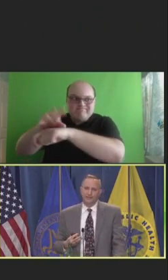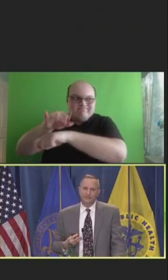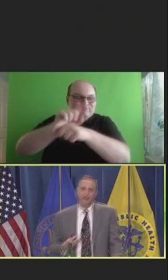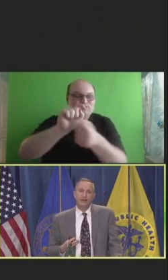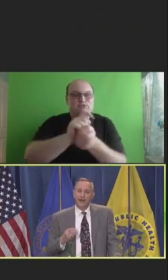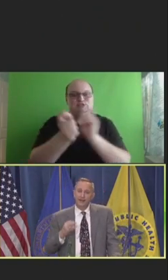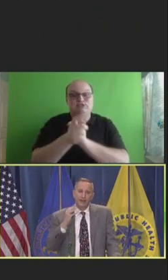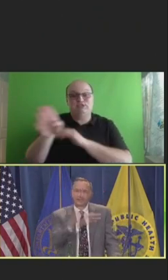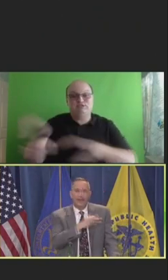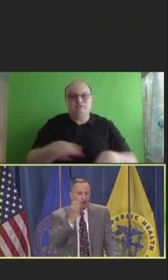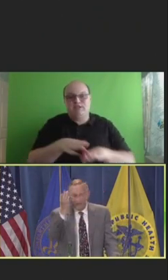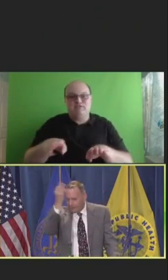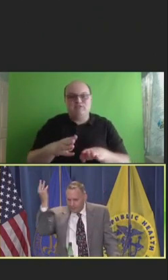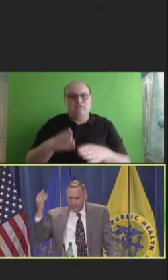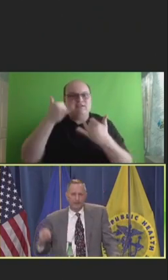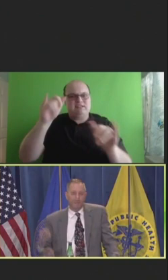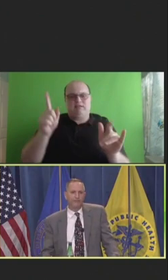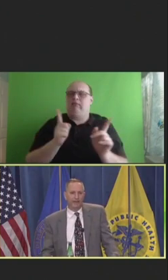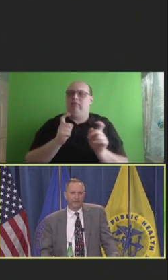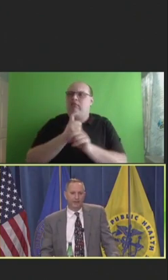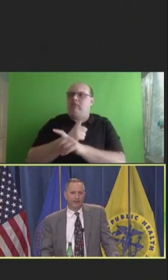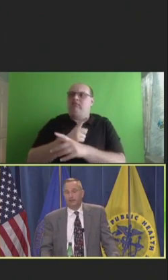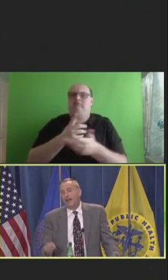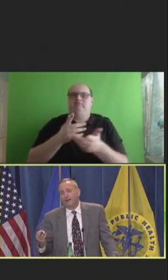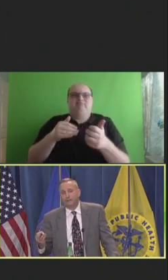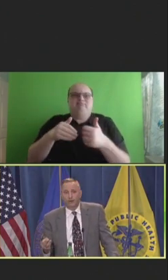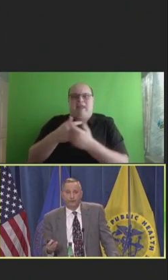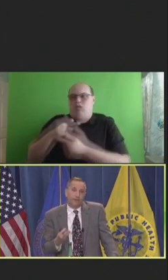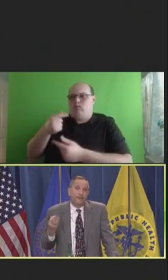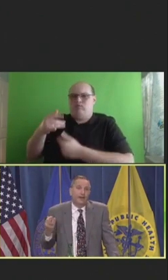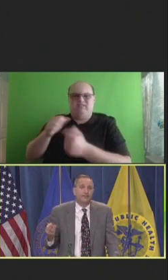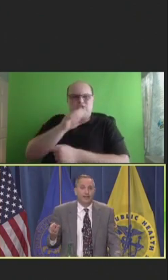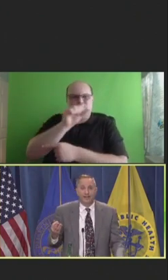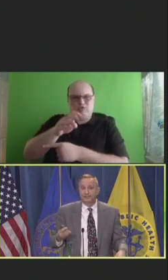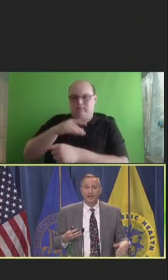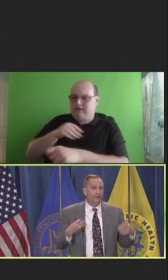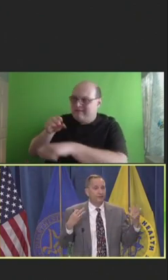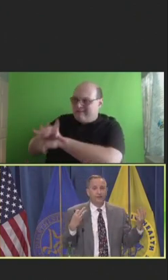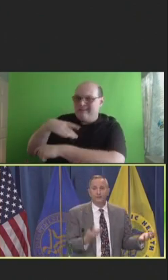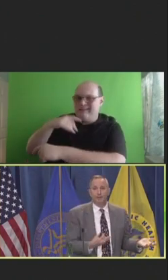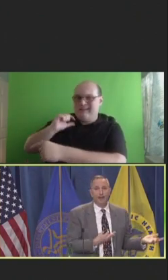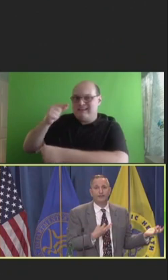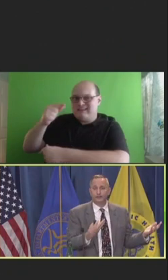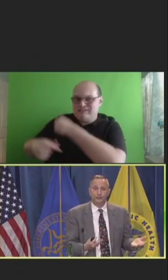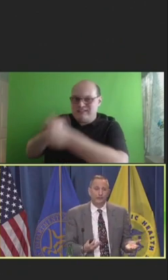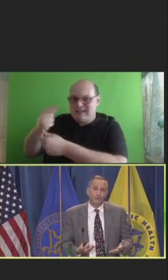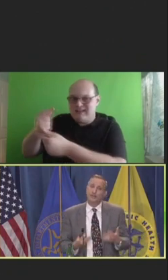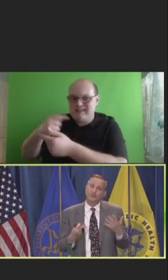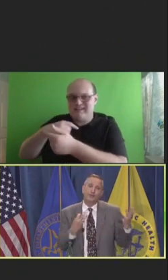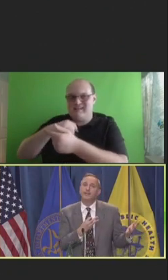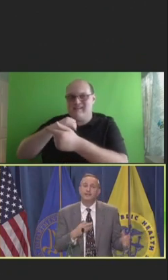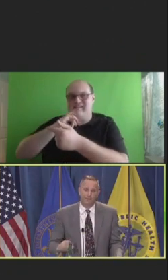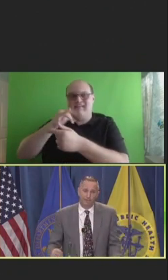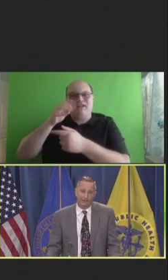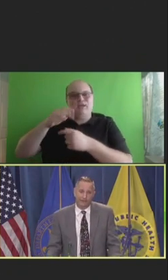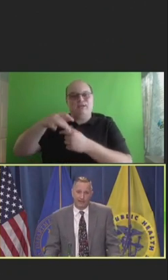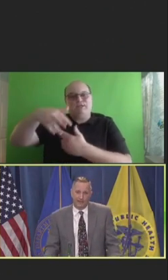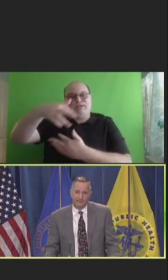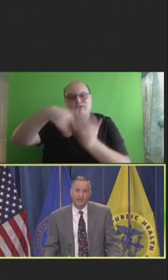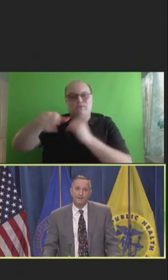And you might say, how can we even affect genetics? Well, if you believe in epigenetics, if we can change behavior and social determinants, we can even impact genetics.